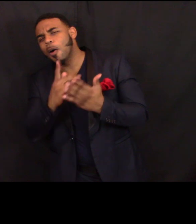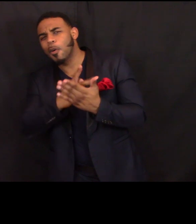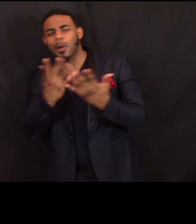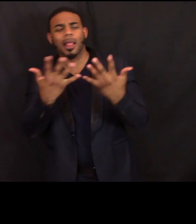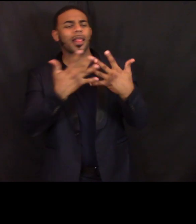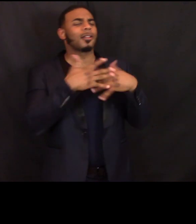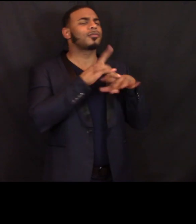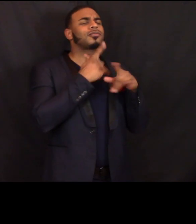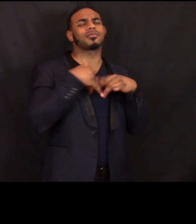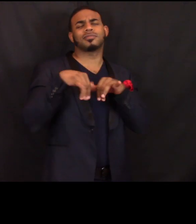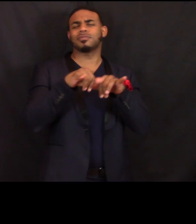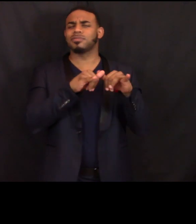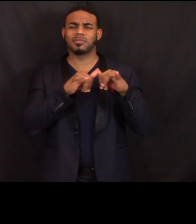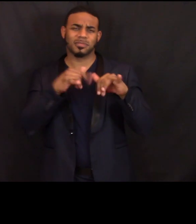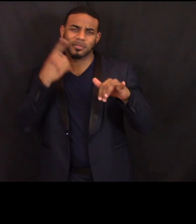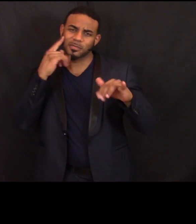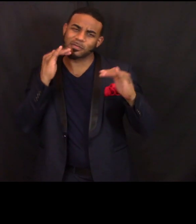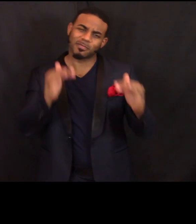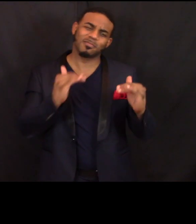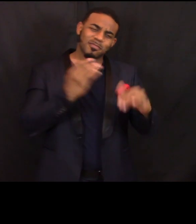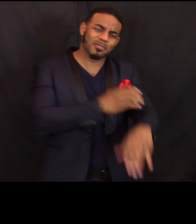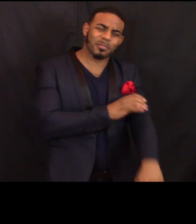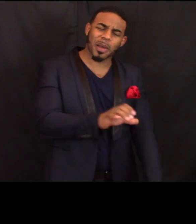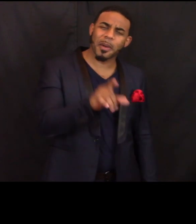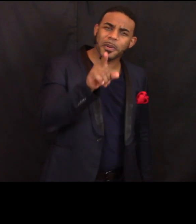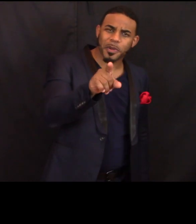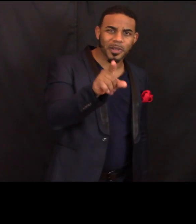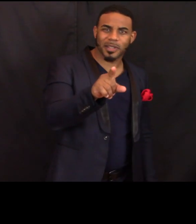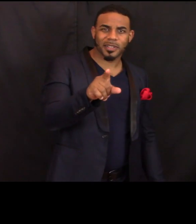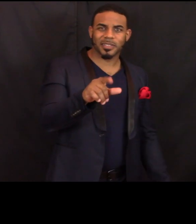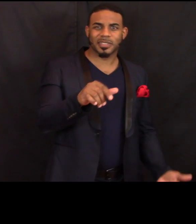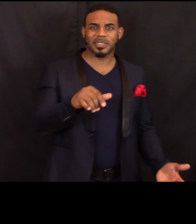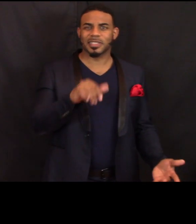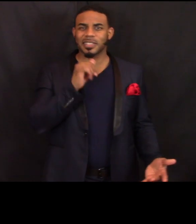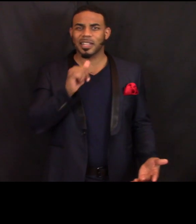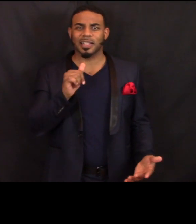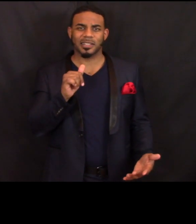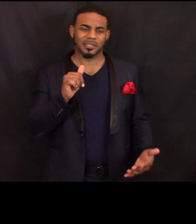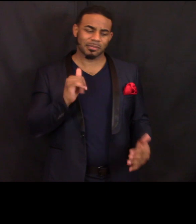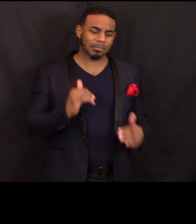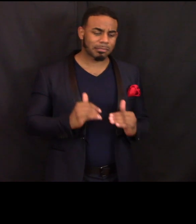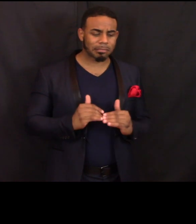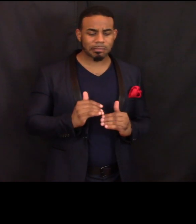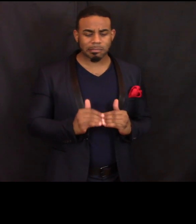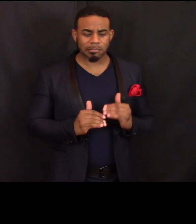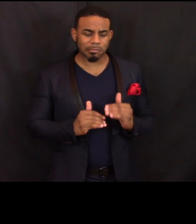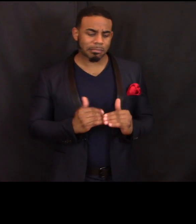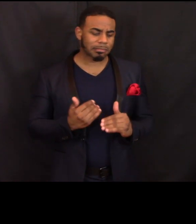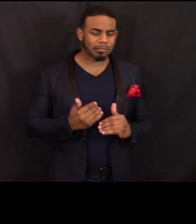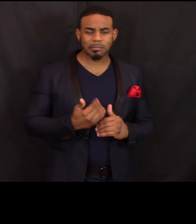so that, you know, you're not really taking two steps ahead by using two programs of Community Action Duluth,